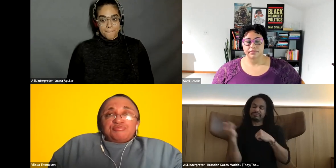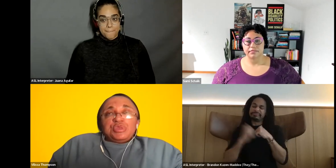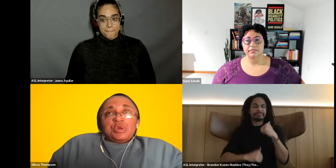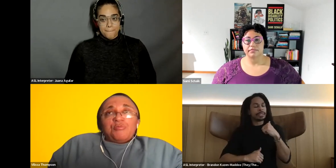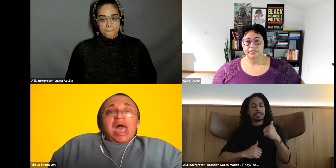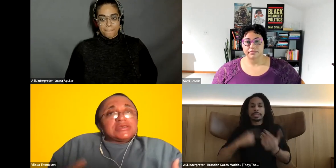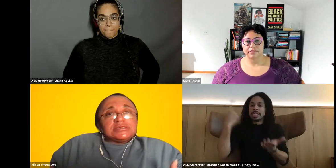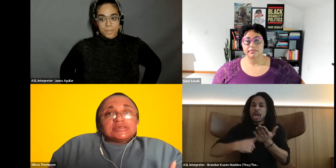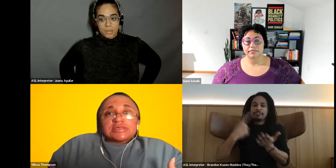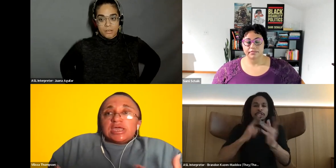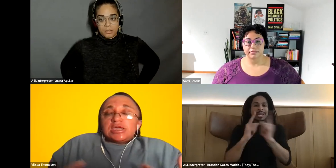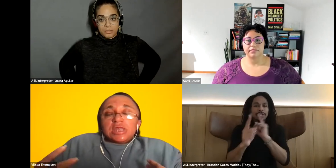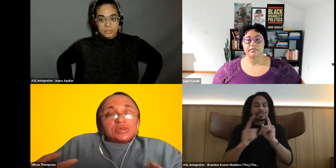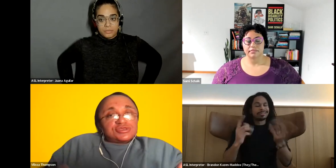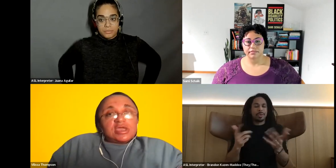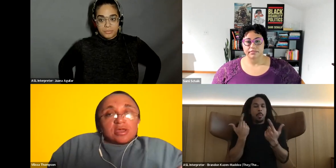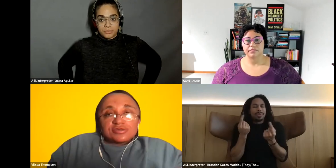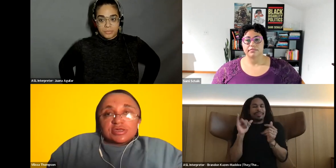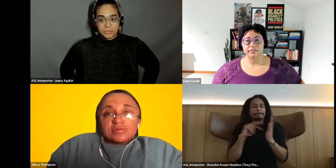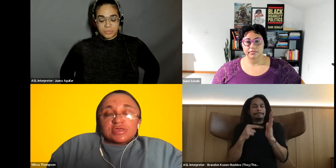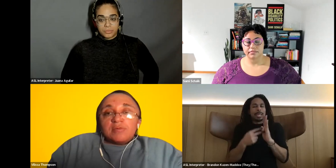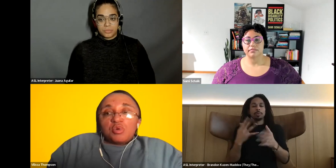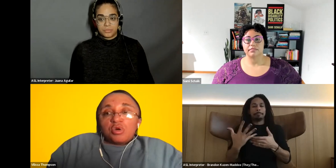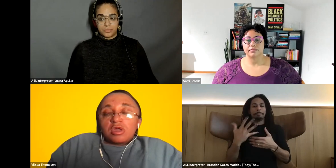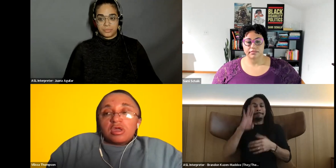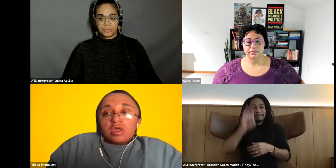Vilissa Thompson: you know bodies and understand ourselves, and a more